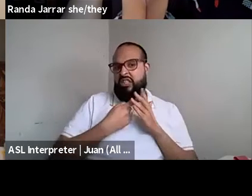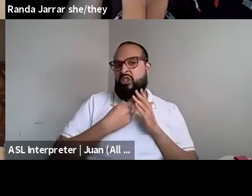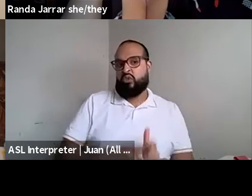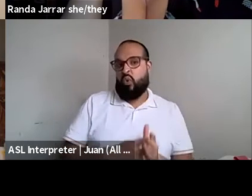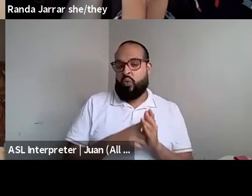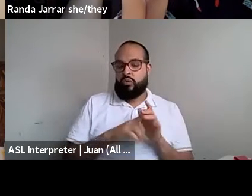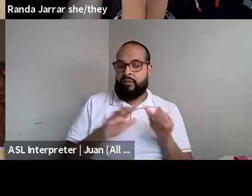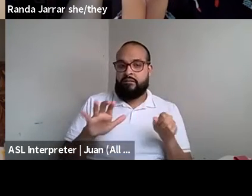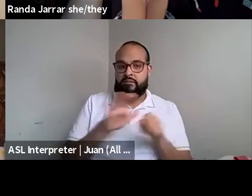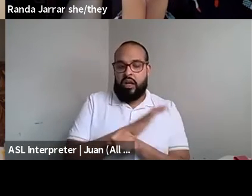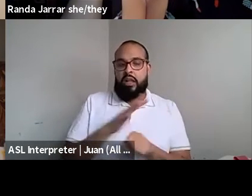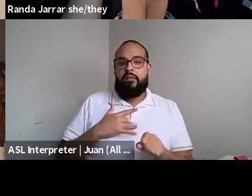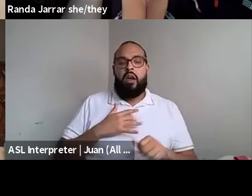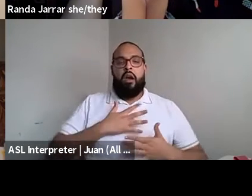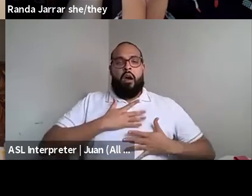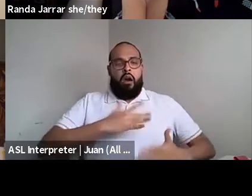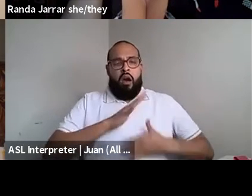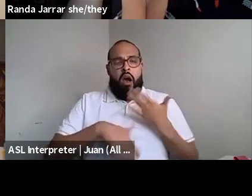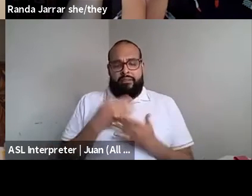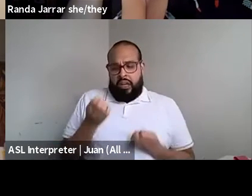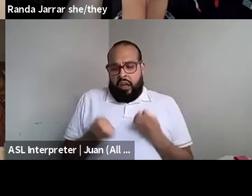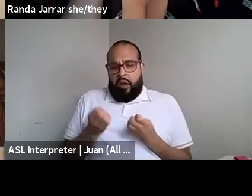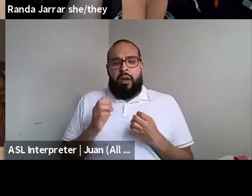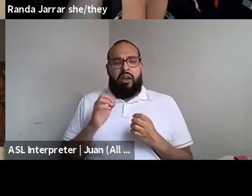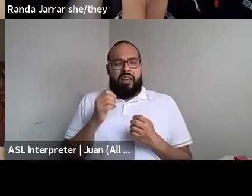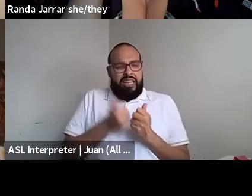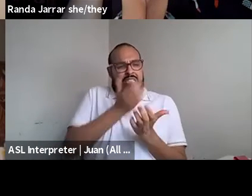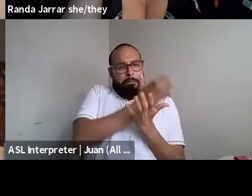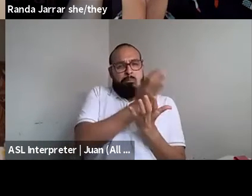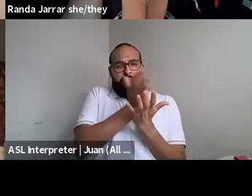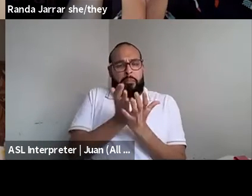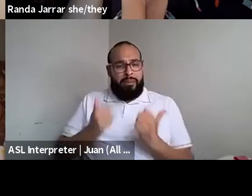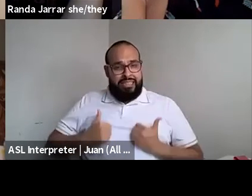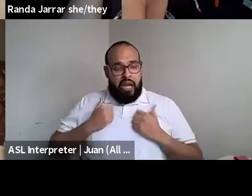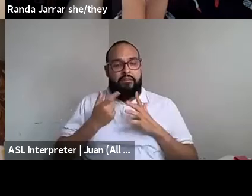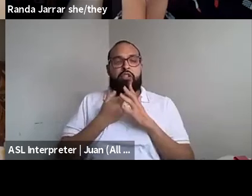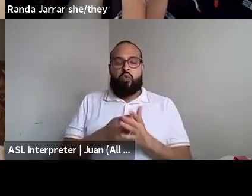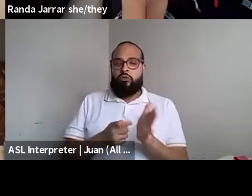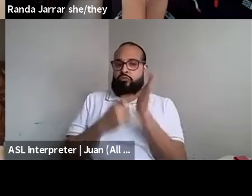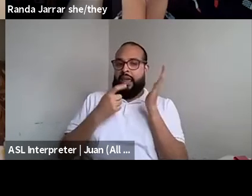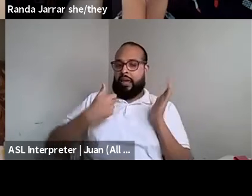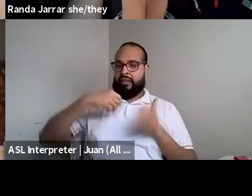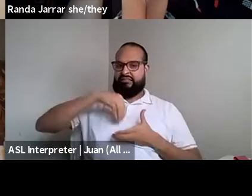Kenyon Farrow (he/him/his): To feel deeply all the aspects of our lives, we begin to demand from ourselves and from our life pursuits.